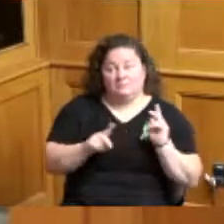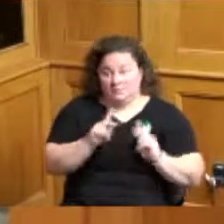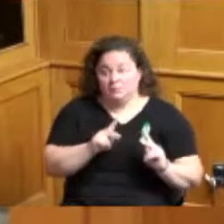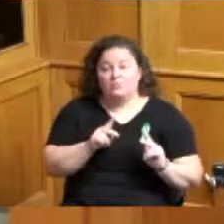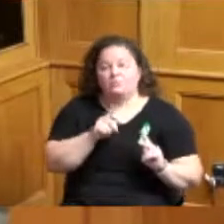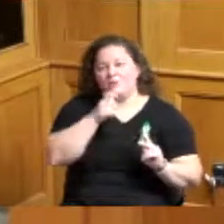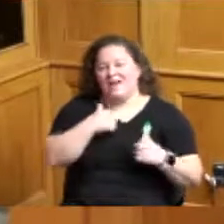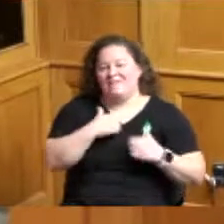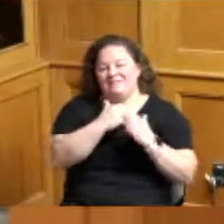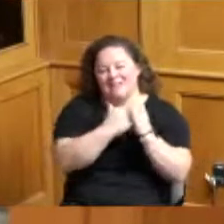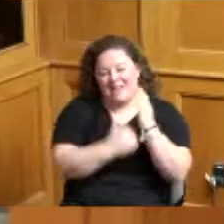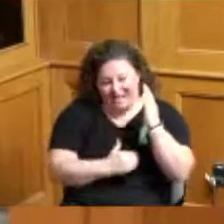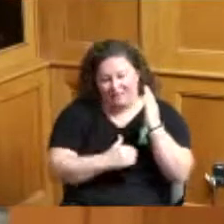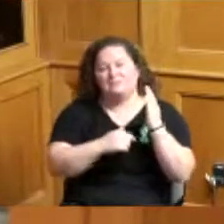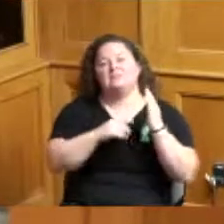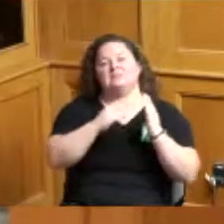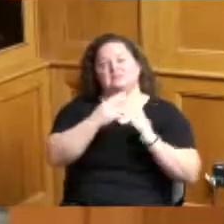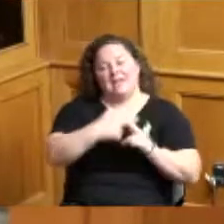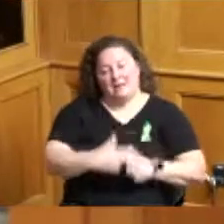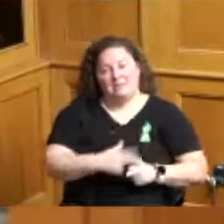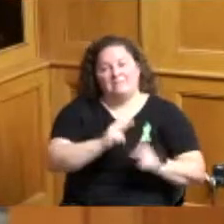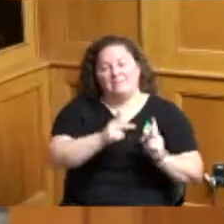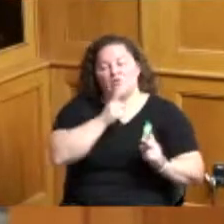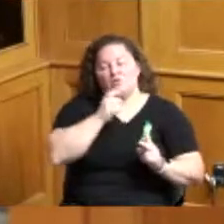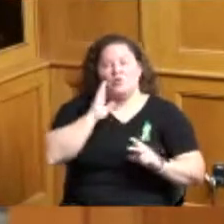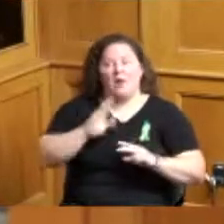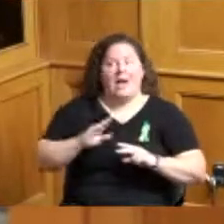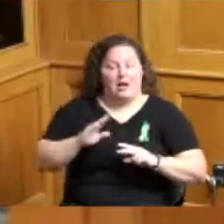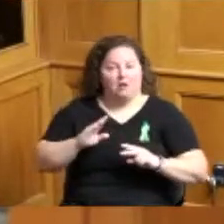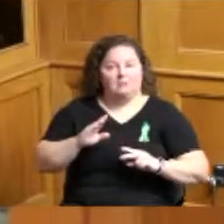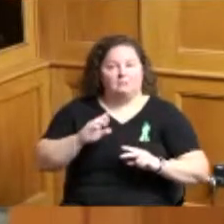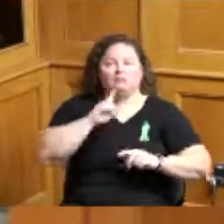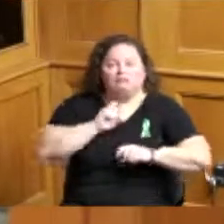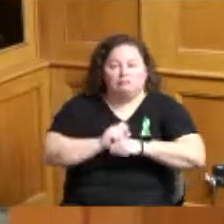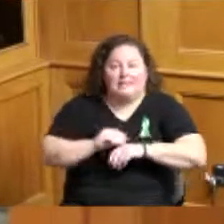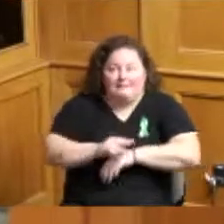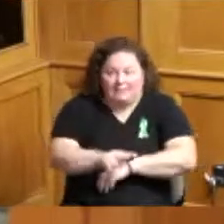be affected by this and doing some outreach and communication with the help of the state to make